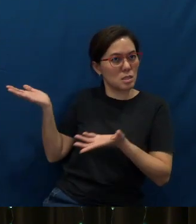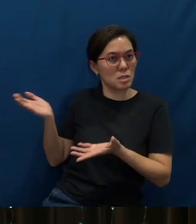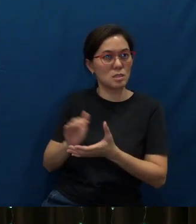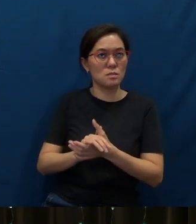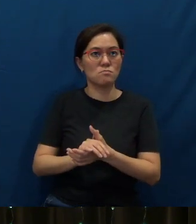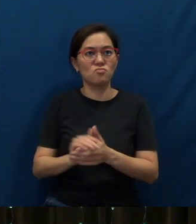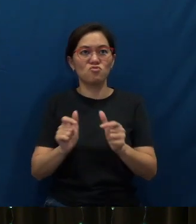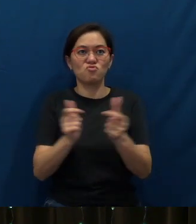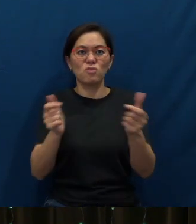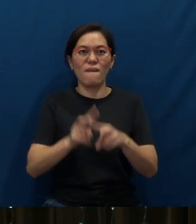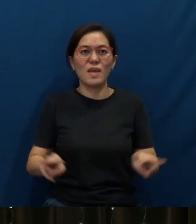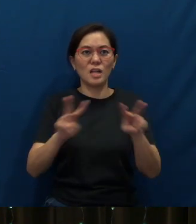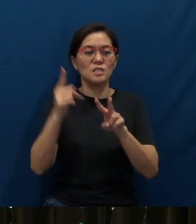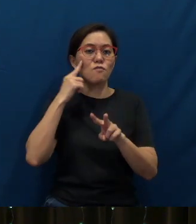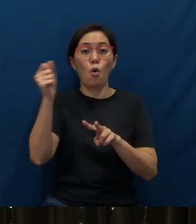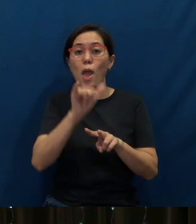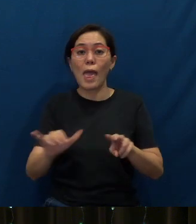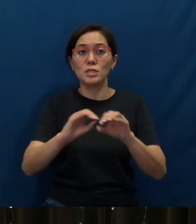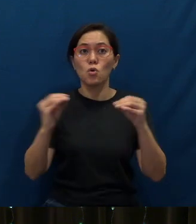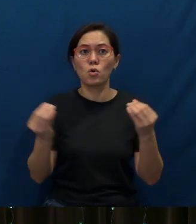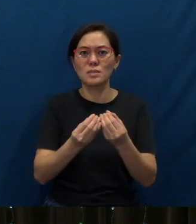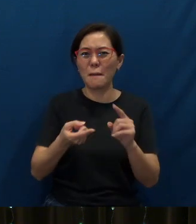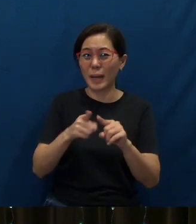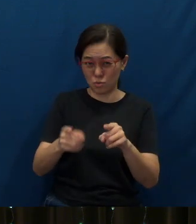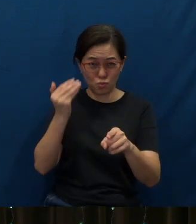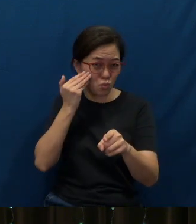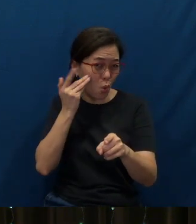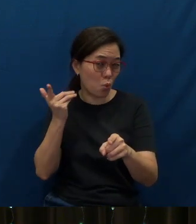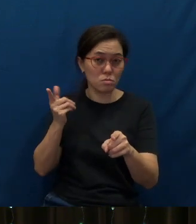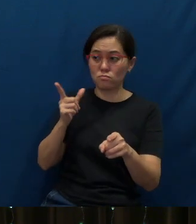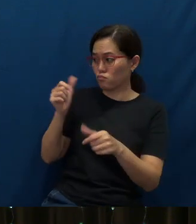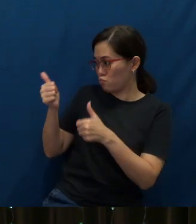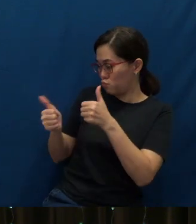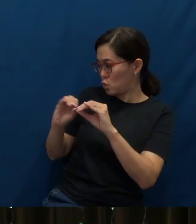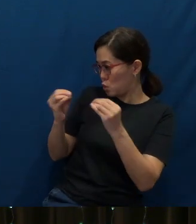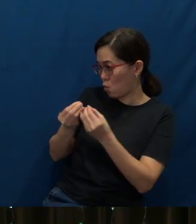Great values for any organization - but can you tell (which) organization this is?